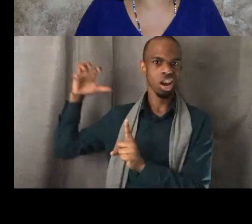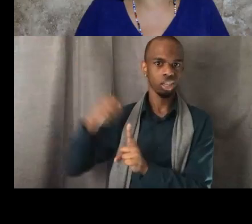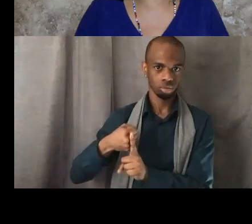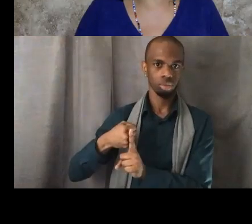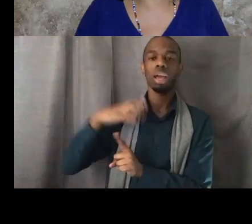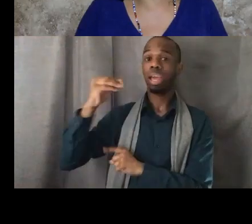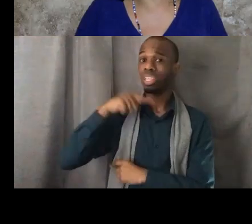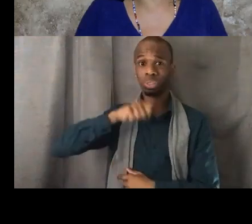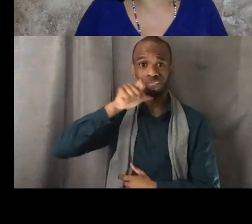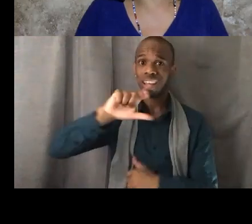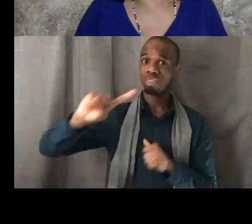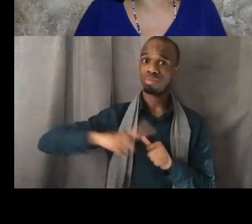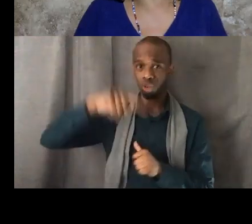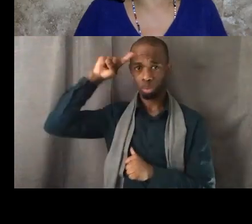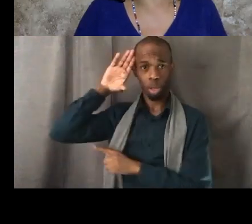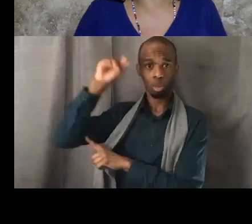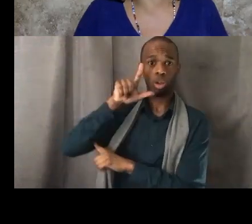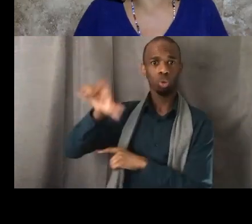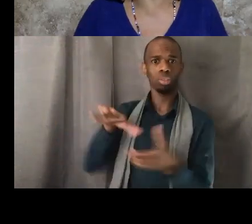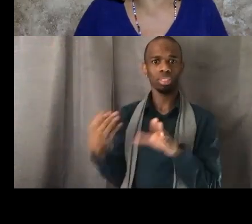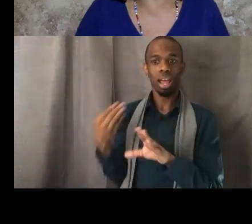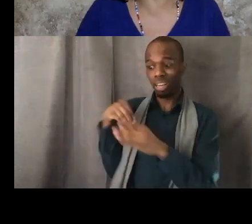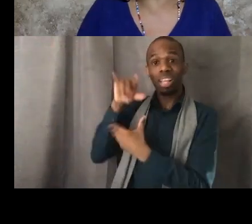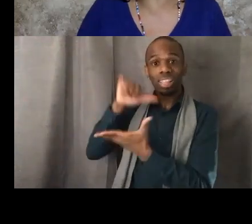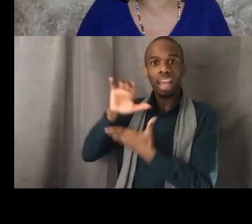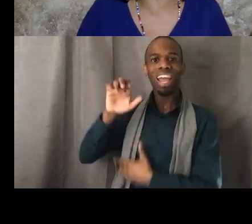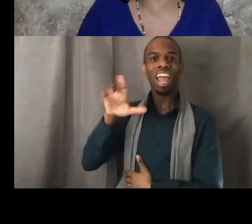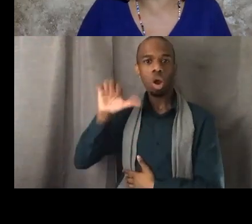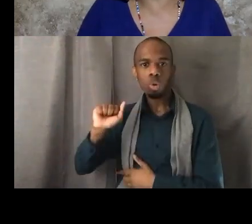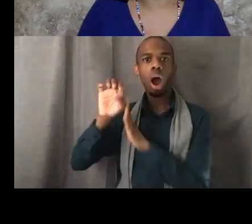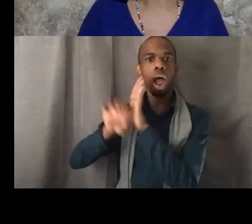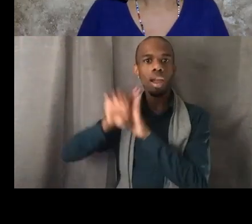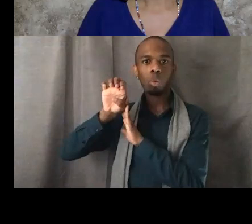of White supremacy, we have to also remember his murder did even happen on video,